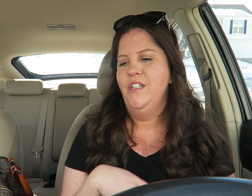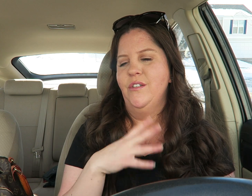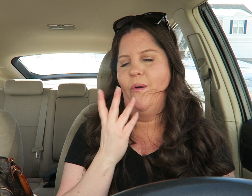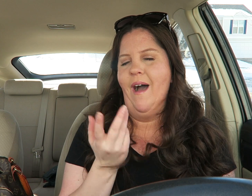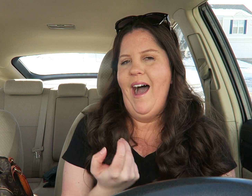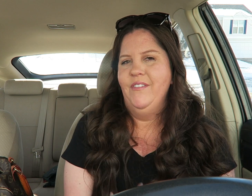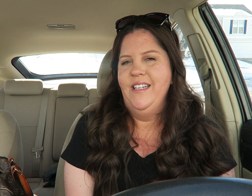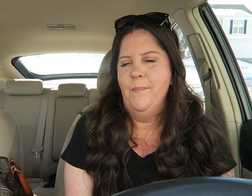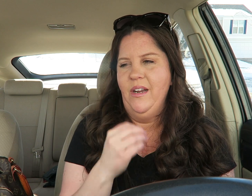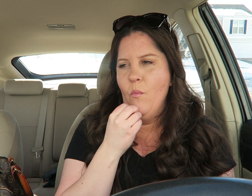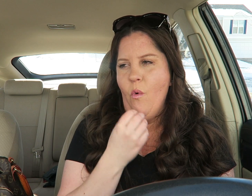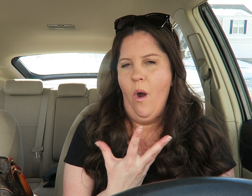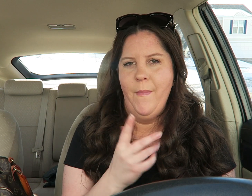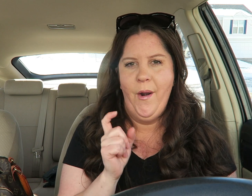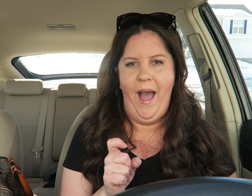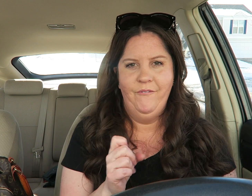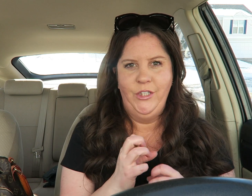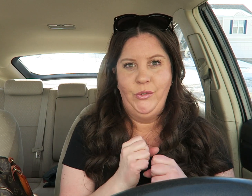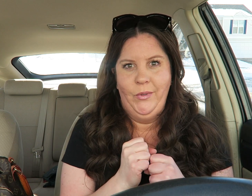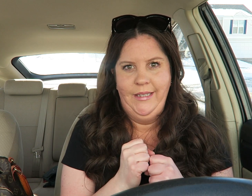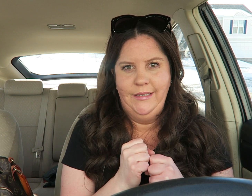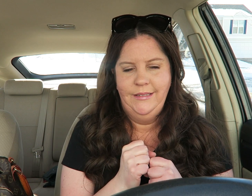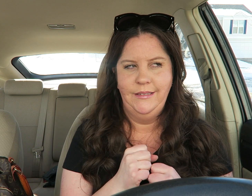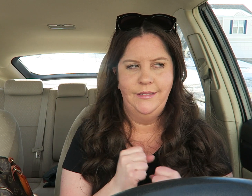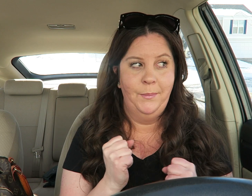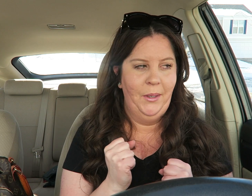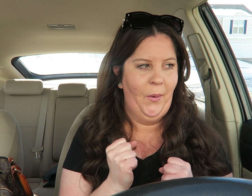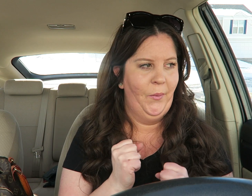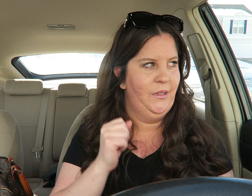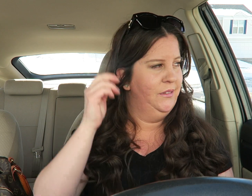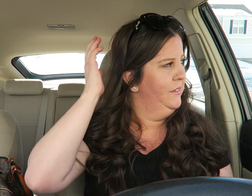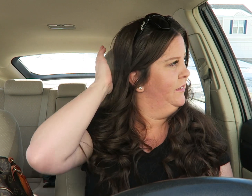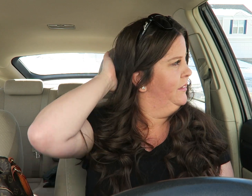So, having it being warm, I dont have to squeeze of being cold